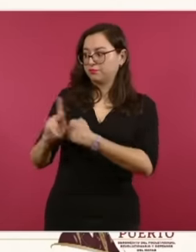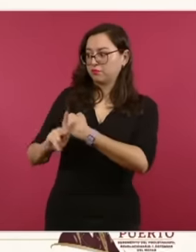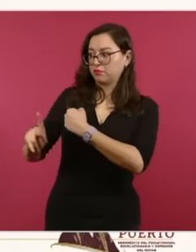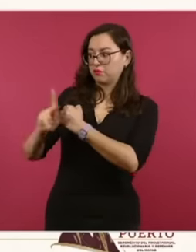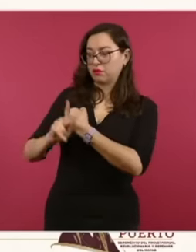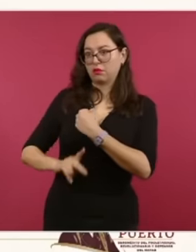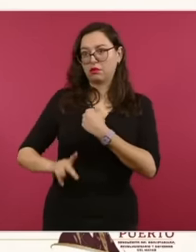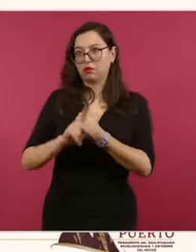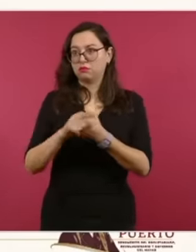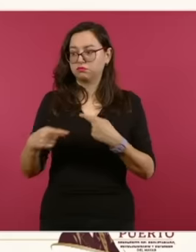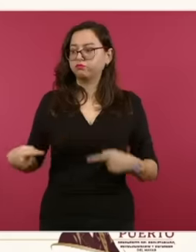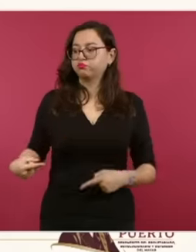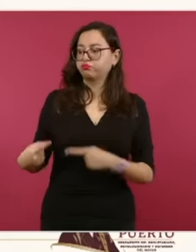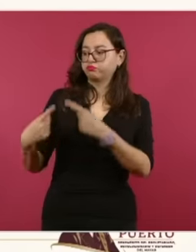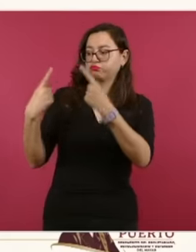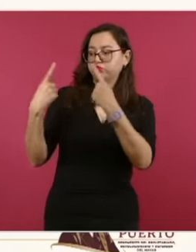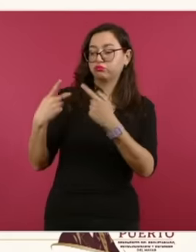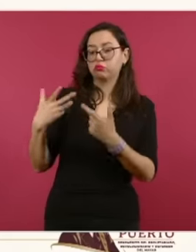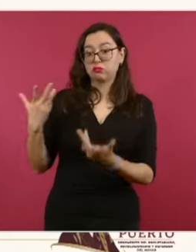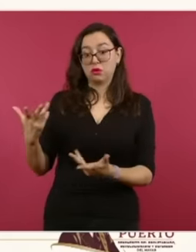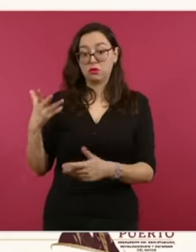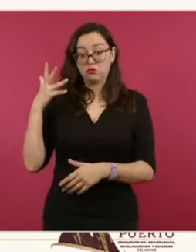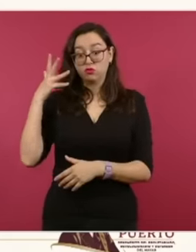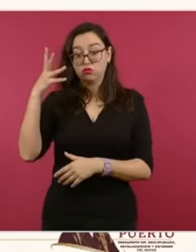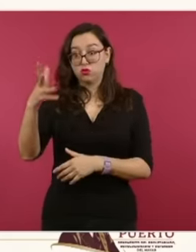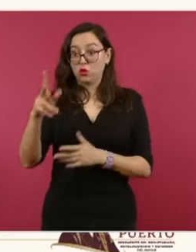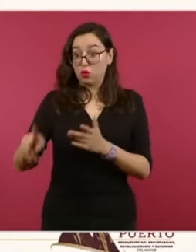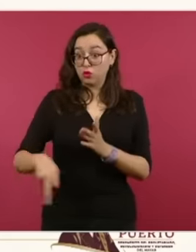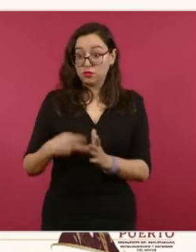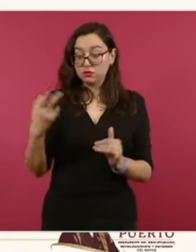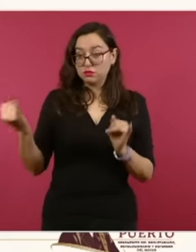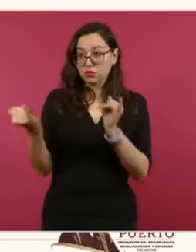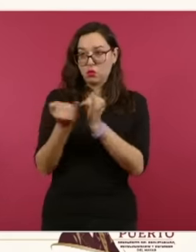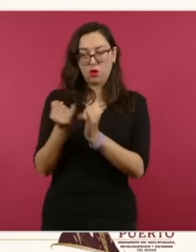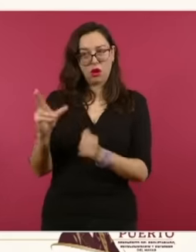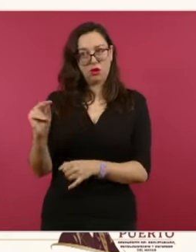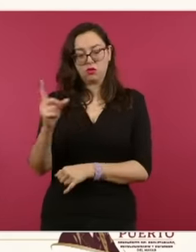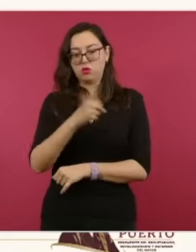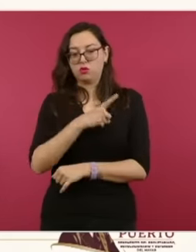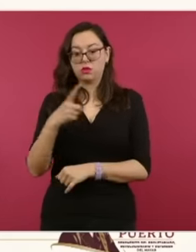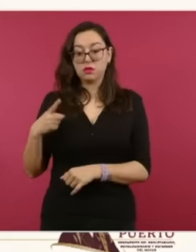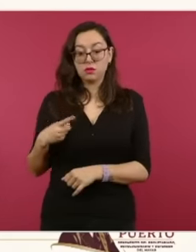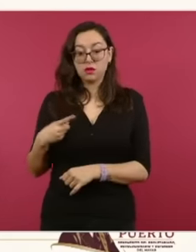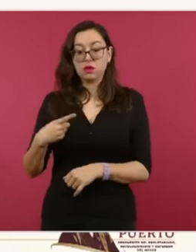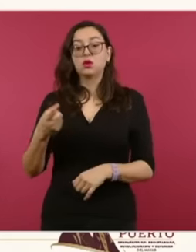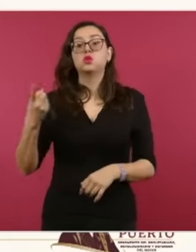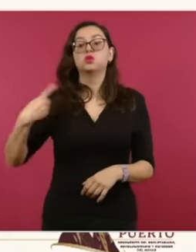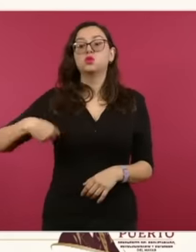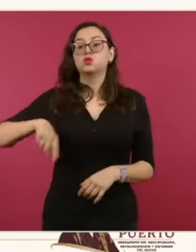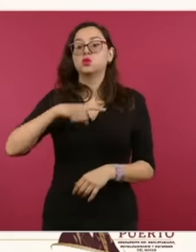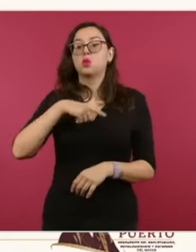do not occur. repeat And the truth is that what we are asking for in Mexico's proclamation is that the